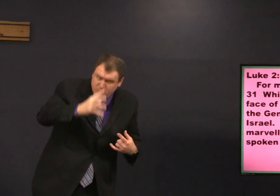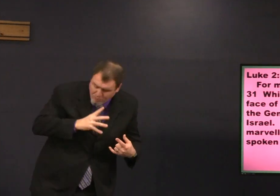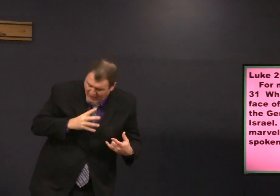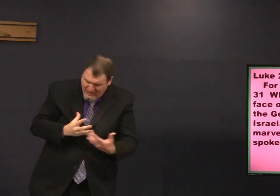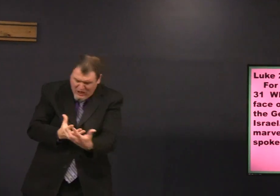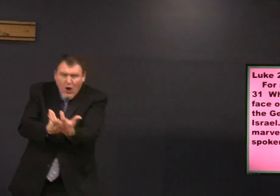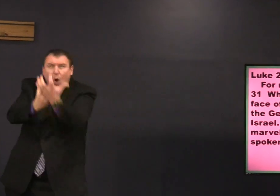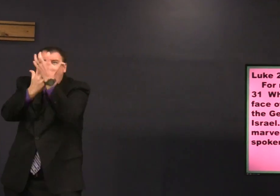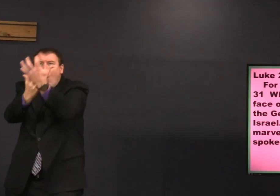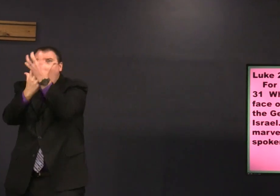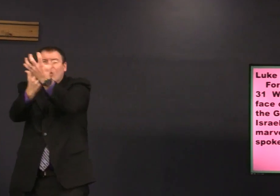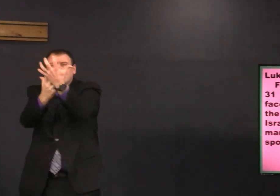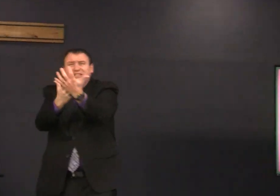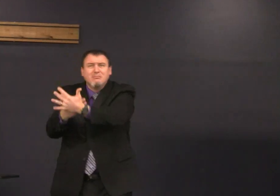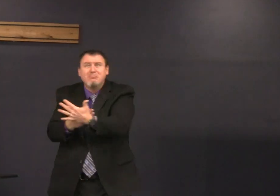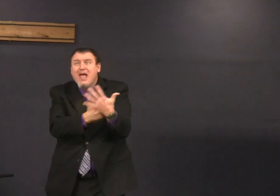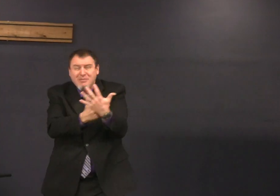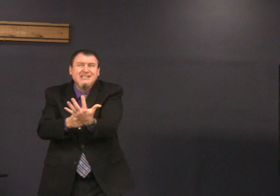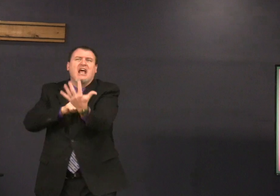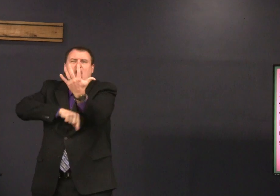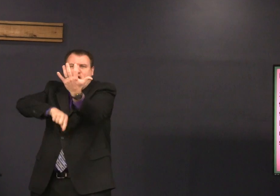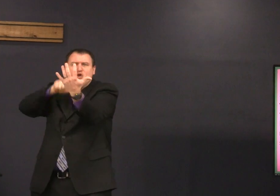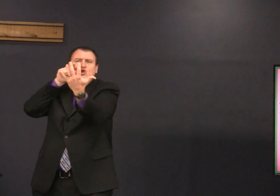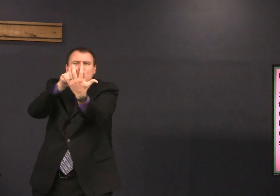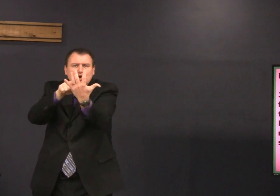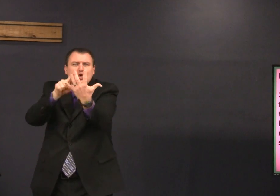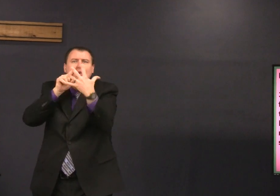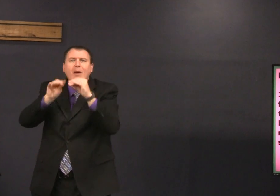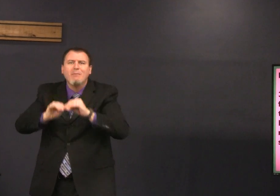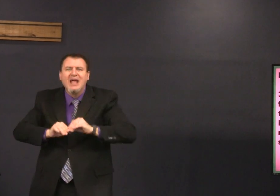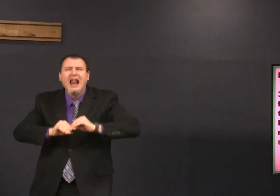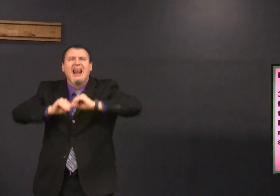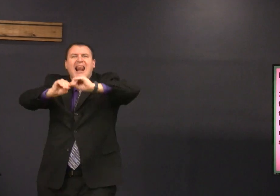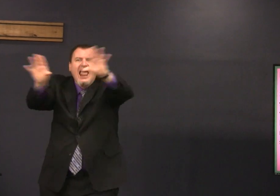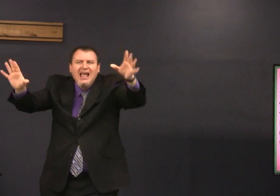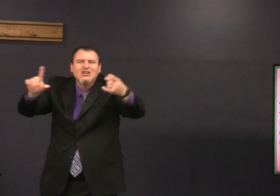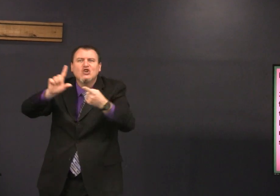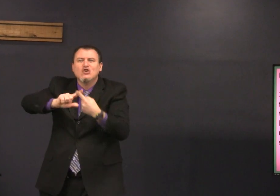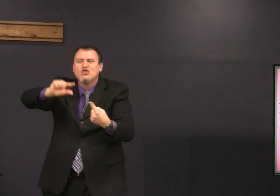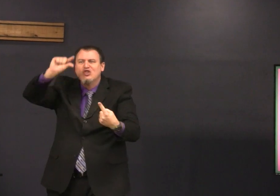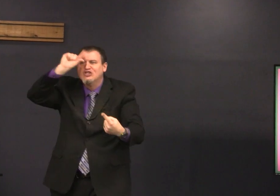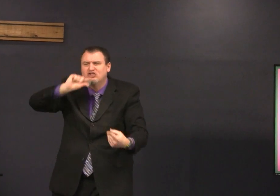not only for the Jews this old man holding this baby says you will be a light